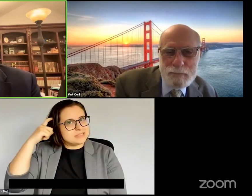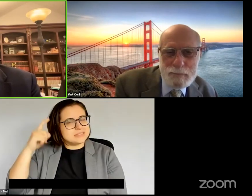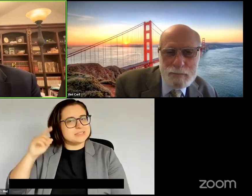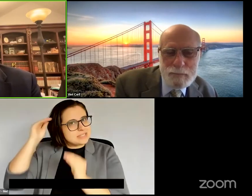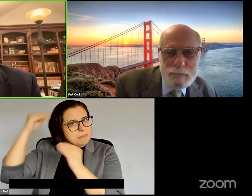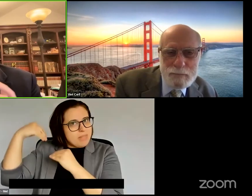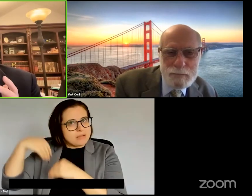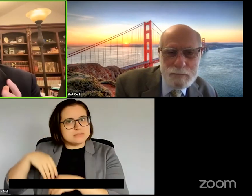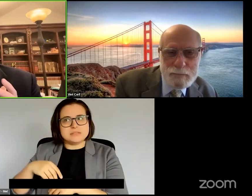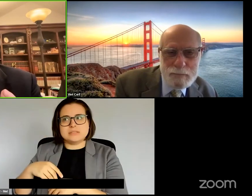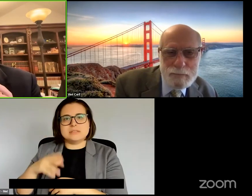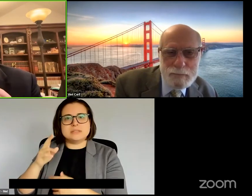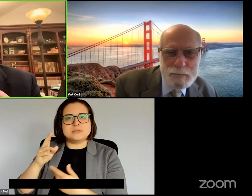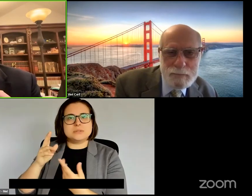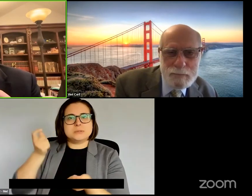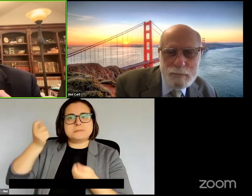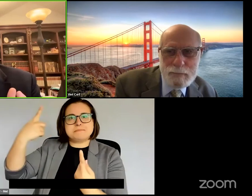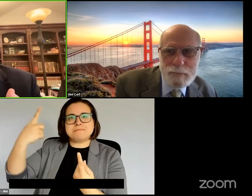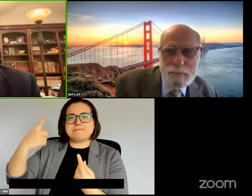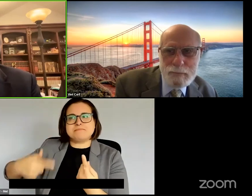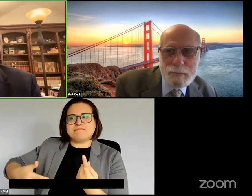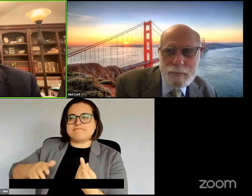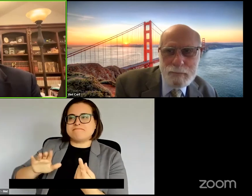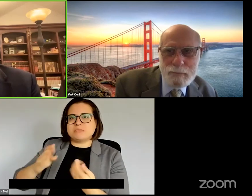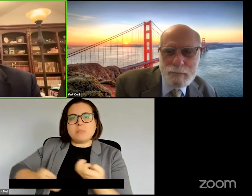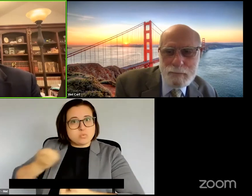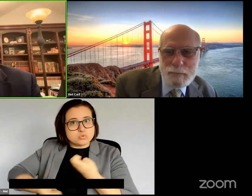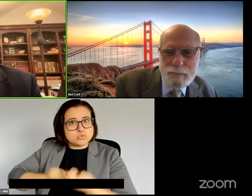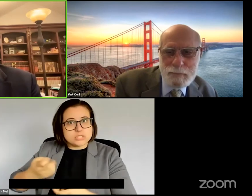do things that we don't even think of being able to do.